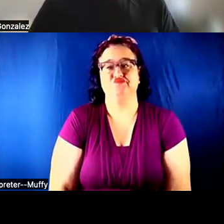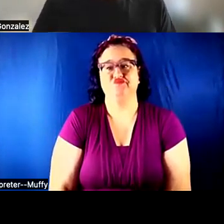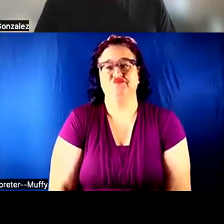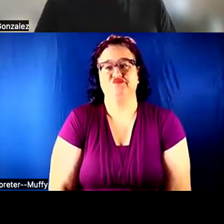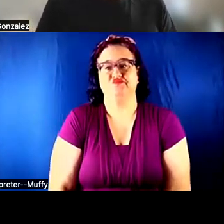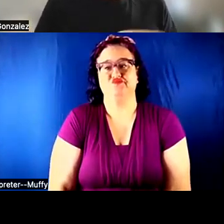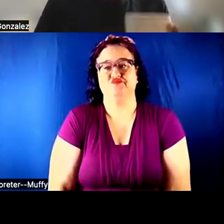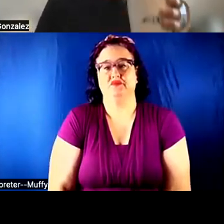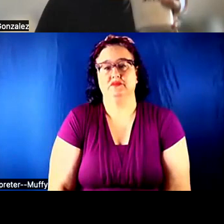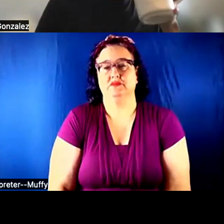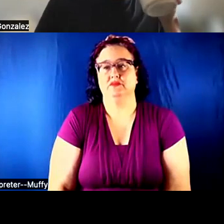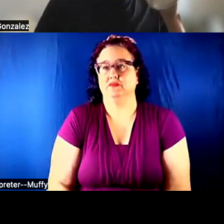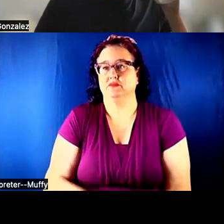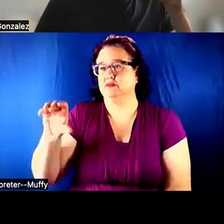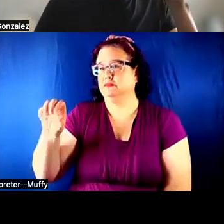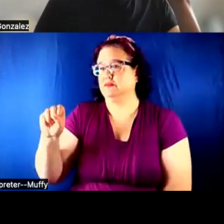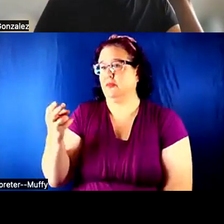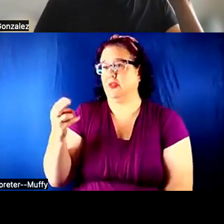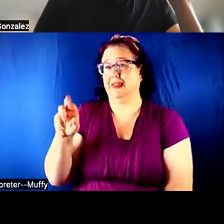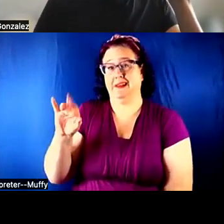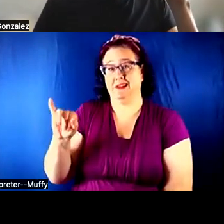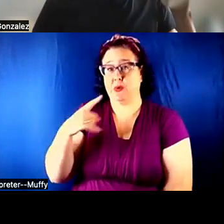AT THIS POINT, WE DON'T REALLY KNOW HOW TO